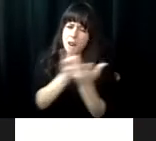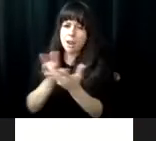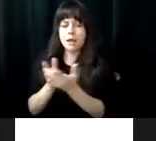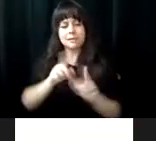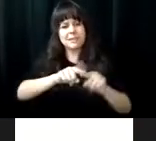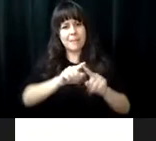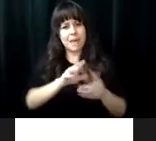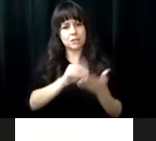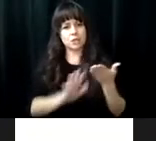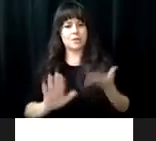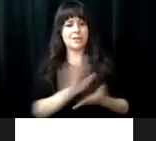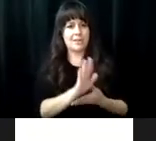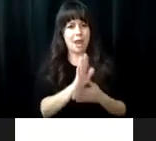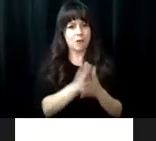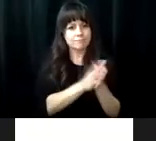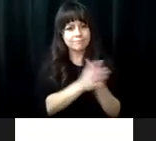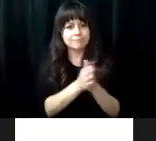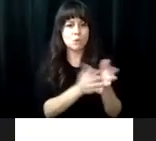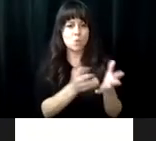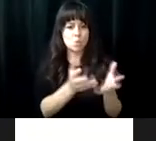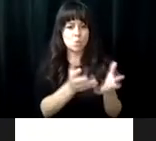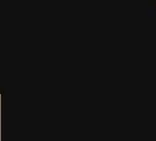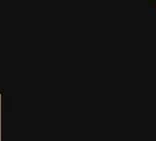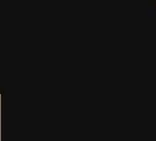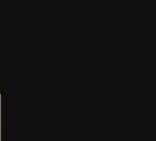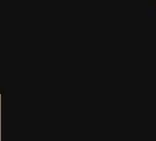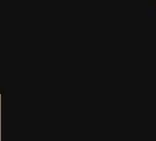And really the instructional goals are individualized. It really